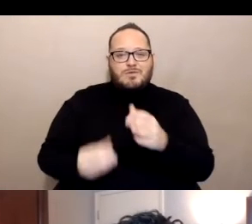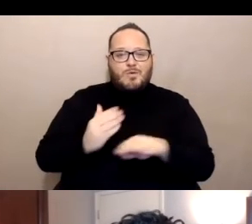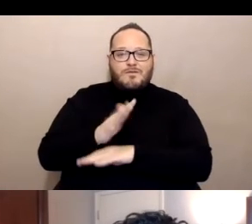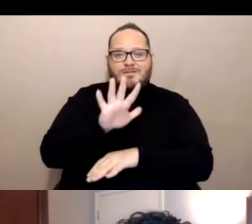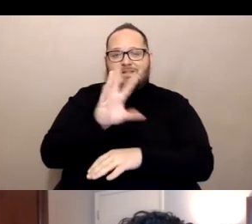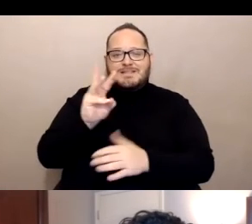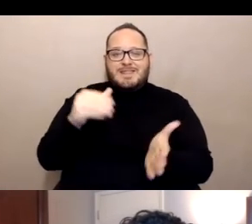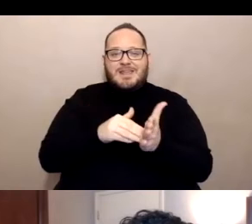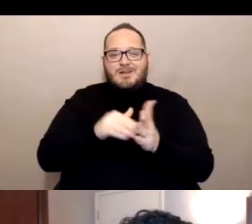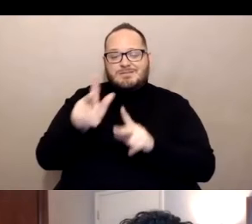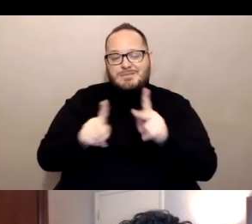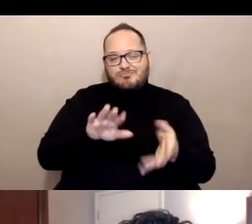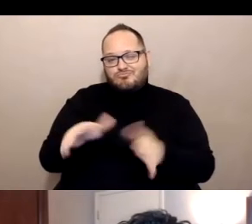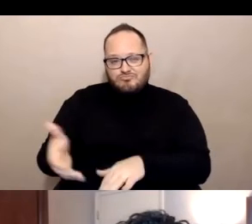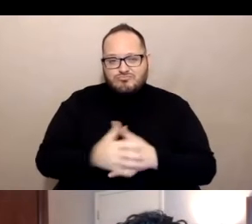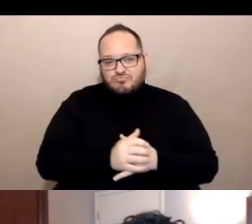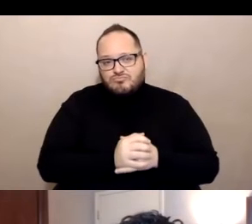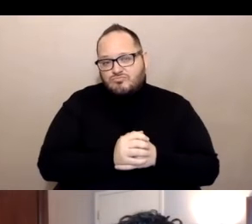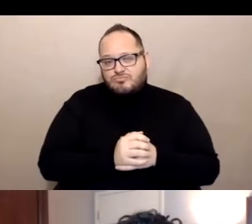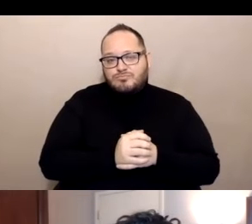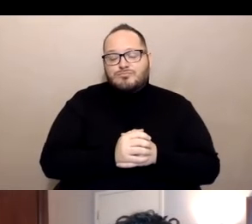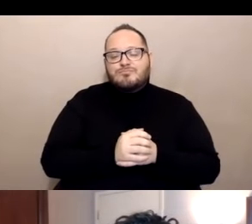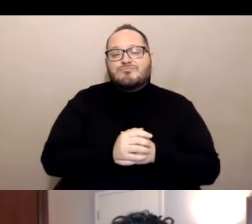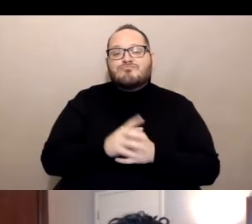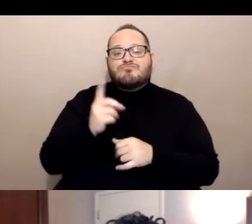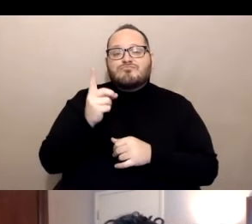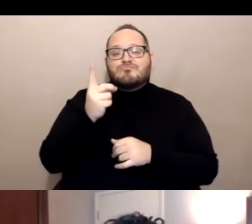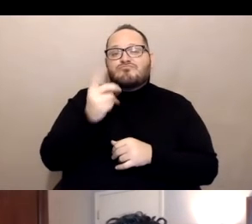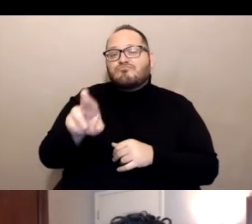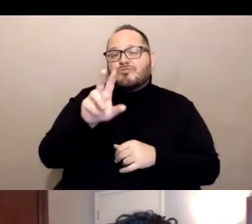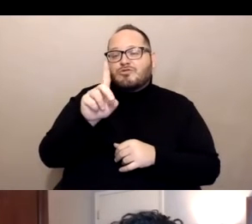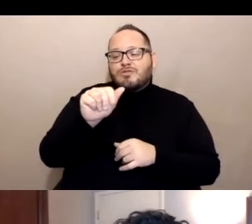And the light that Doctor Nadine Burke Harris